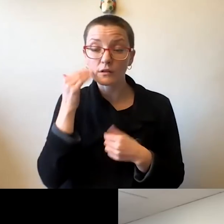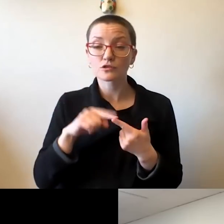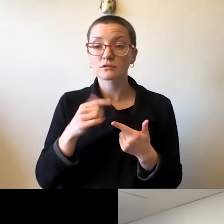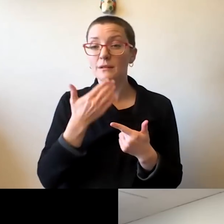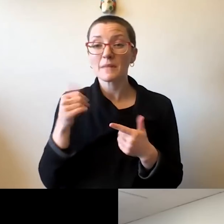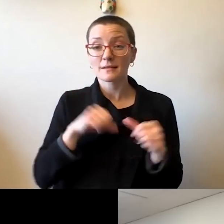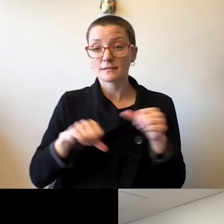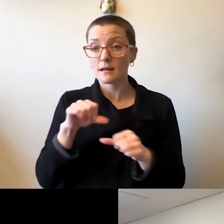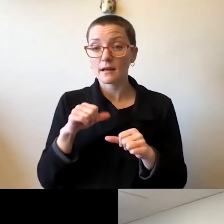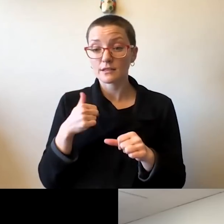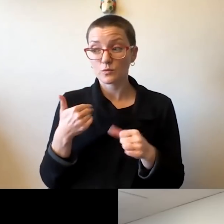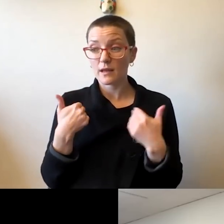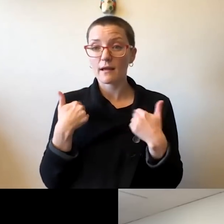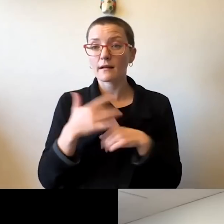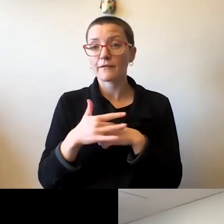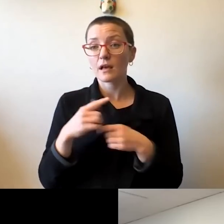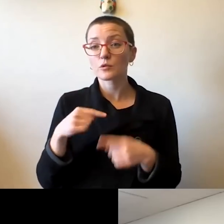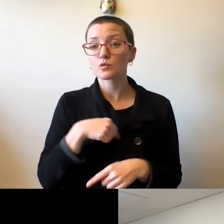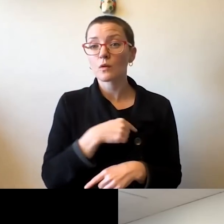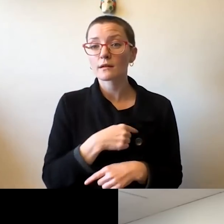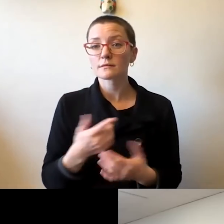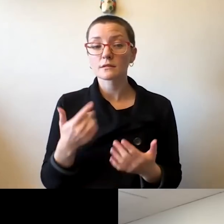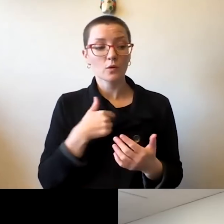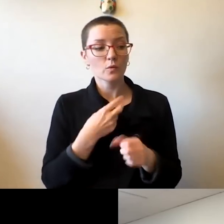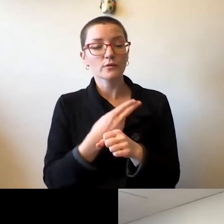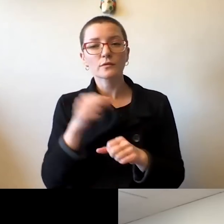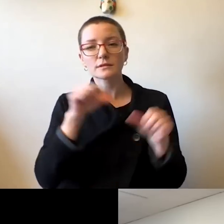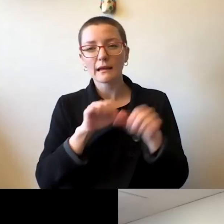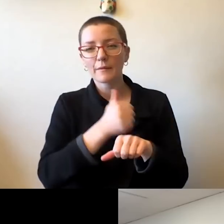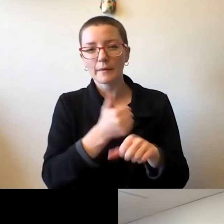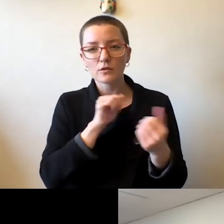So we use scientific-based approaches to make each and every one of those decisions.